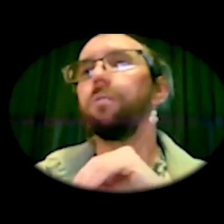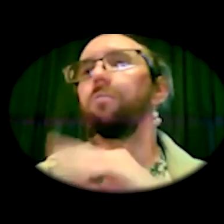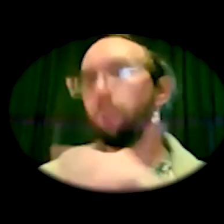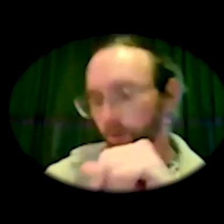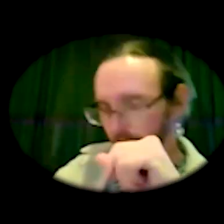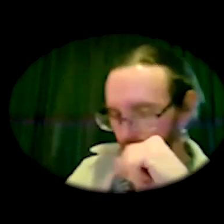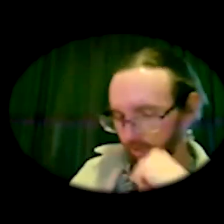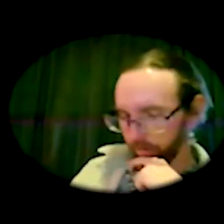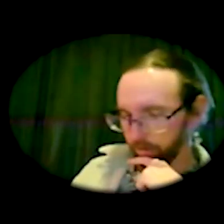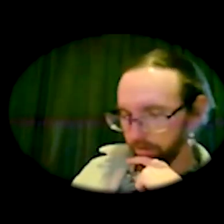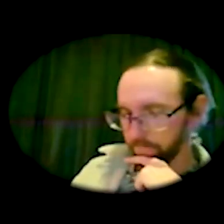one more i'll get to later um